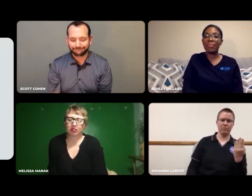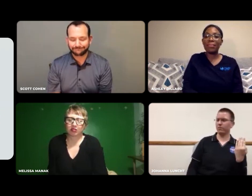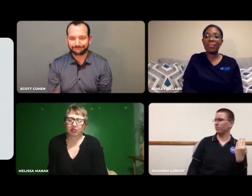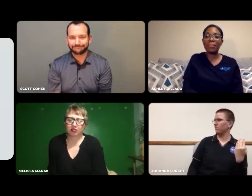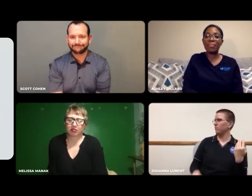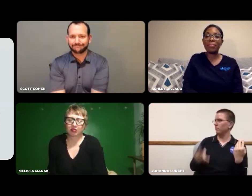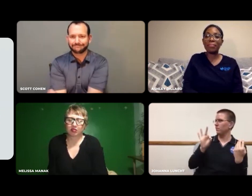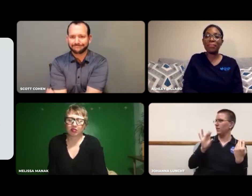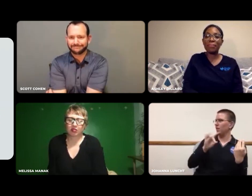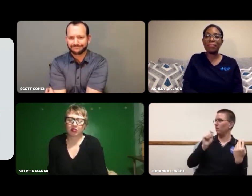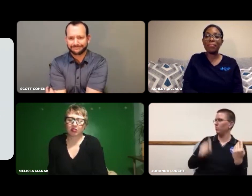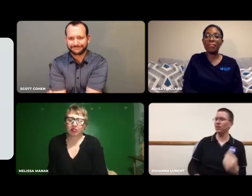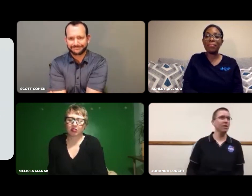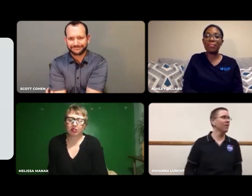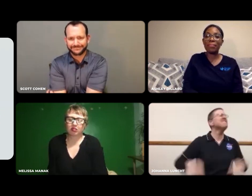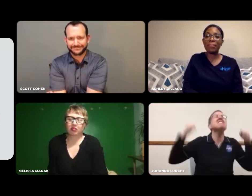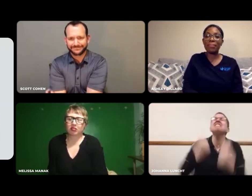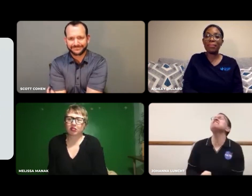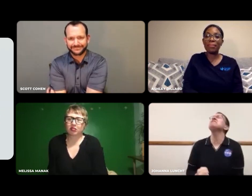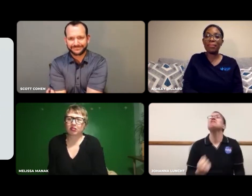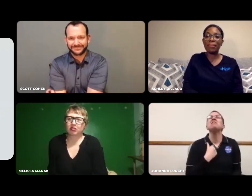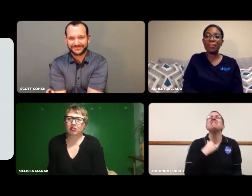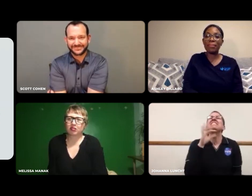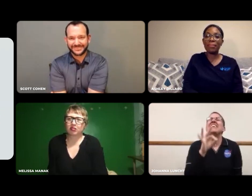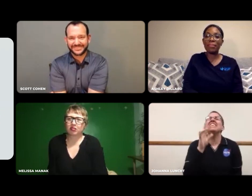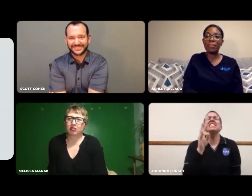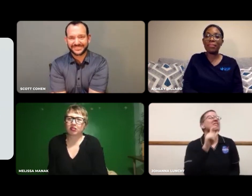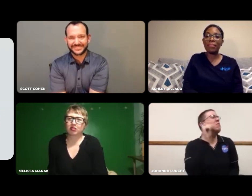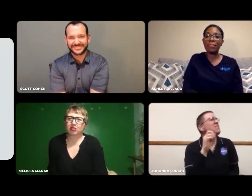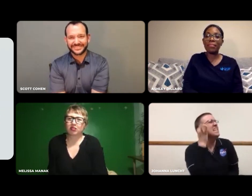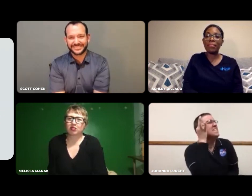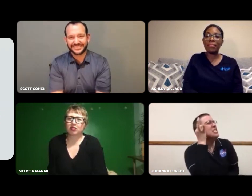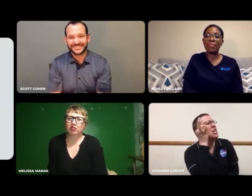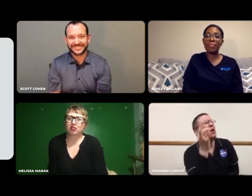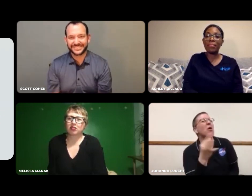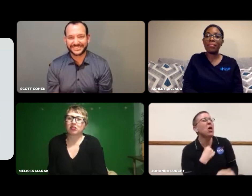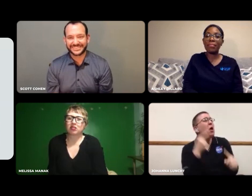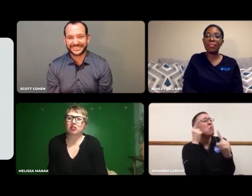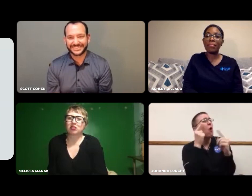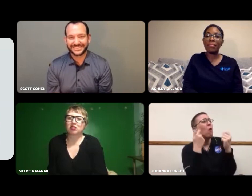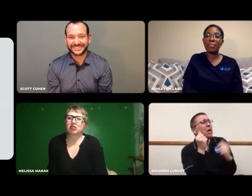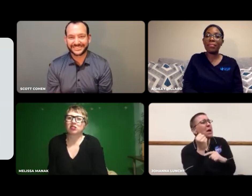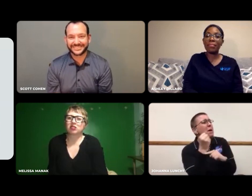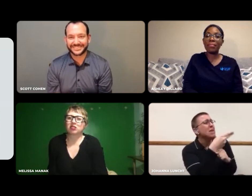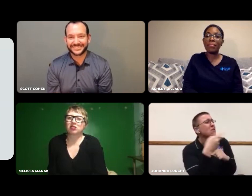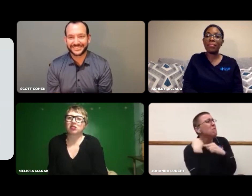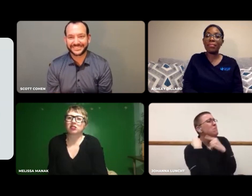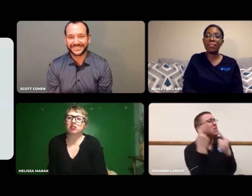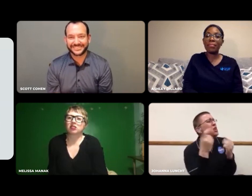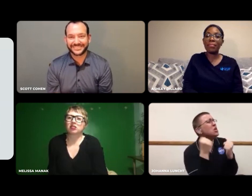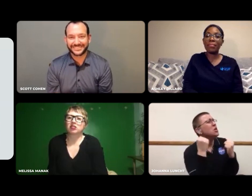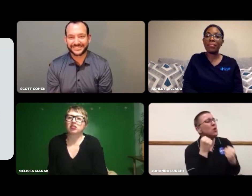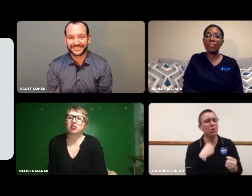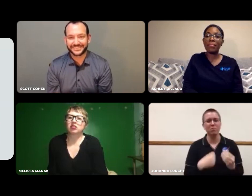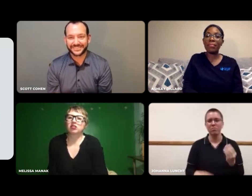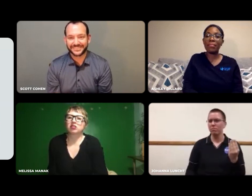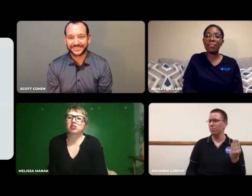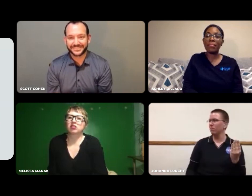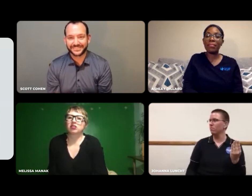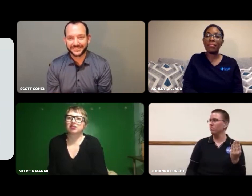"96 %." He said, "Ah, shoot, I've been trying to beat you all along."